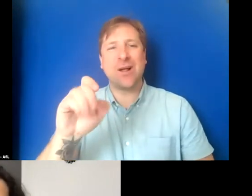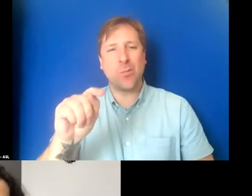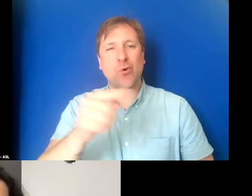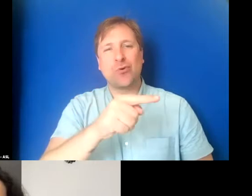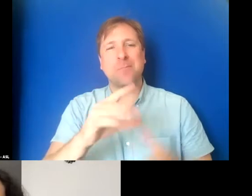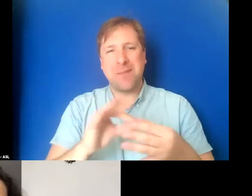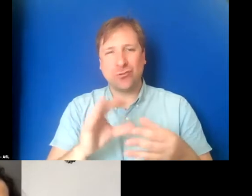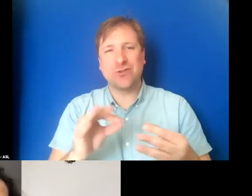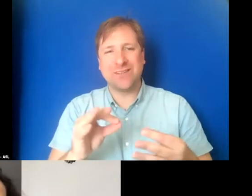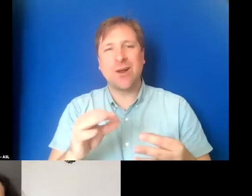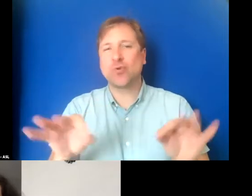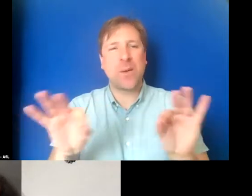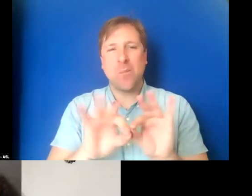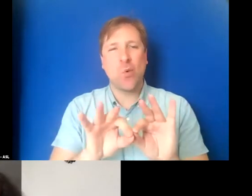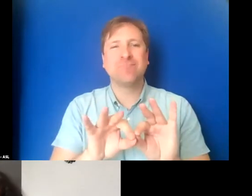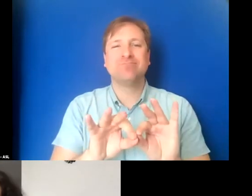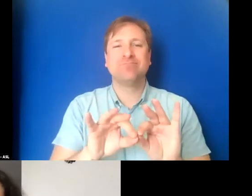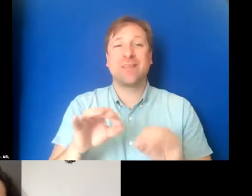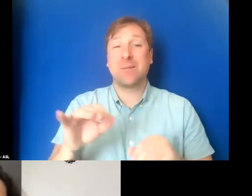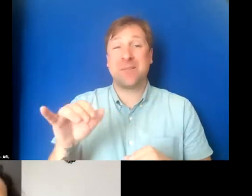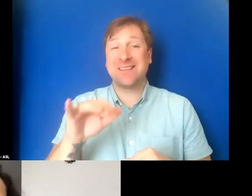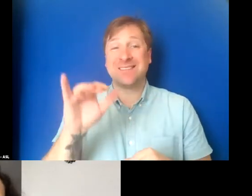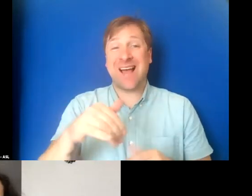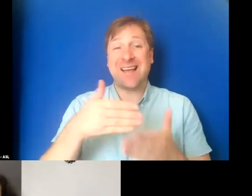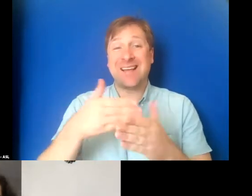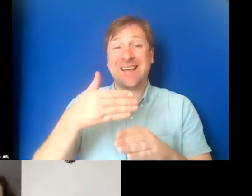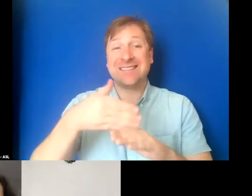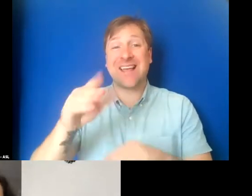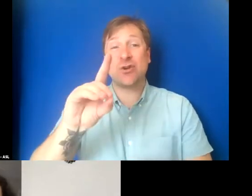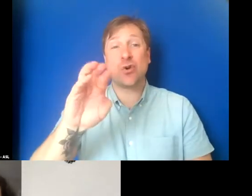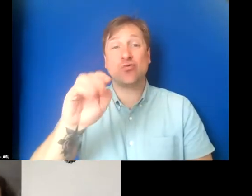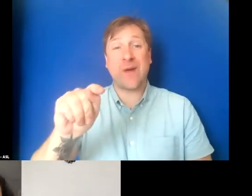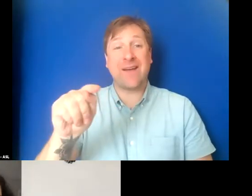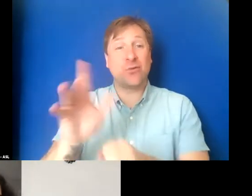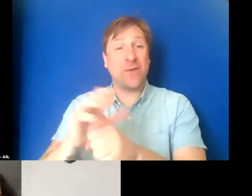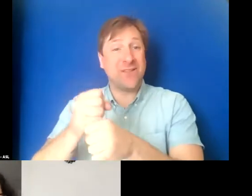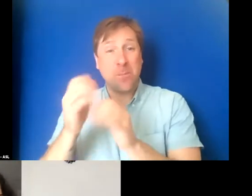said are so important because they are. I send a draft to the filmmaker. Once you review this, let me know.